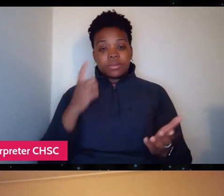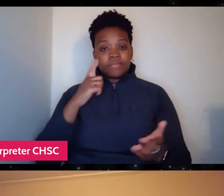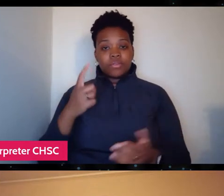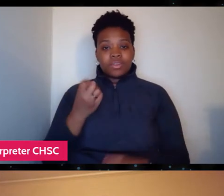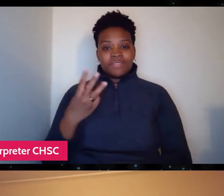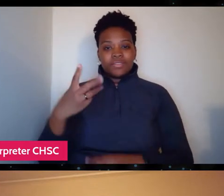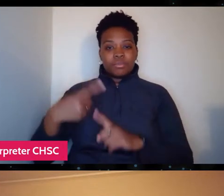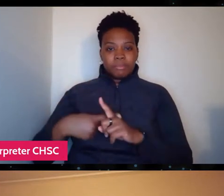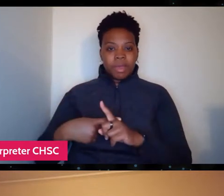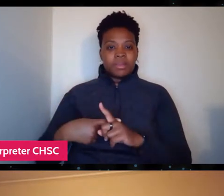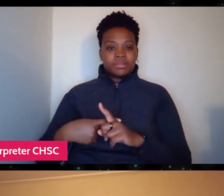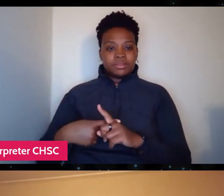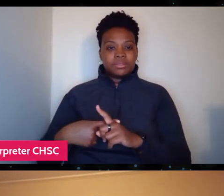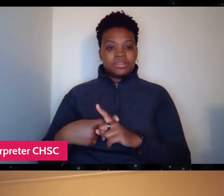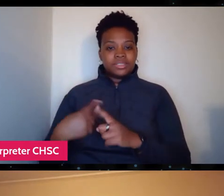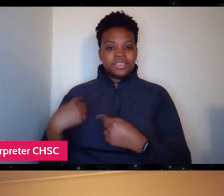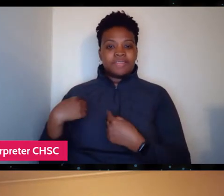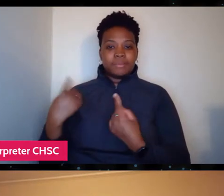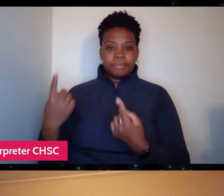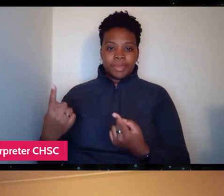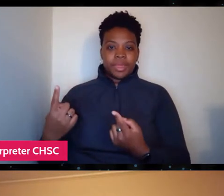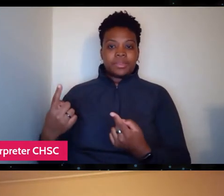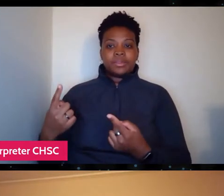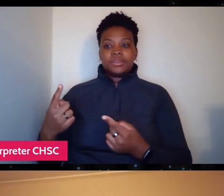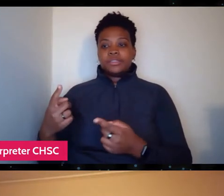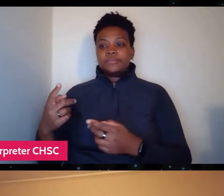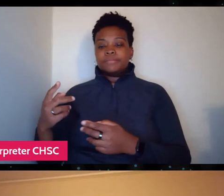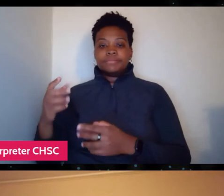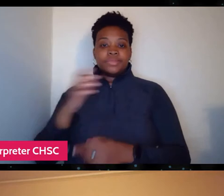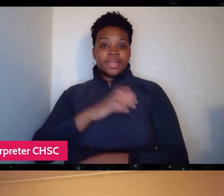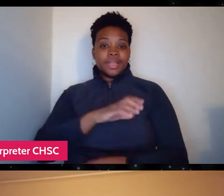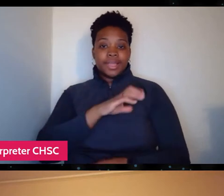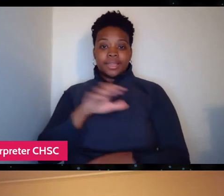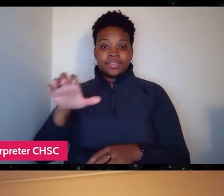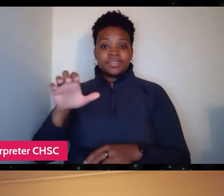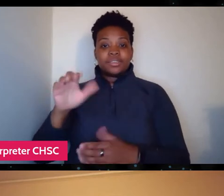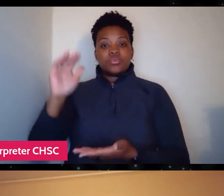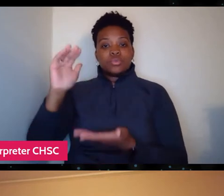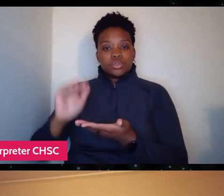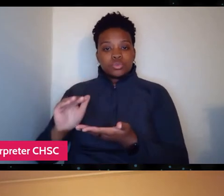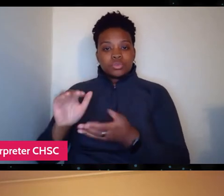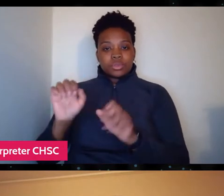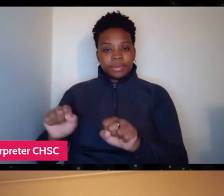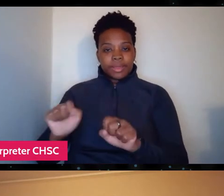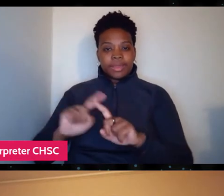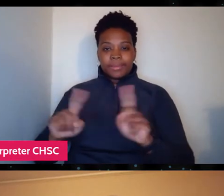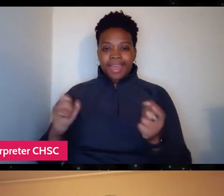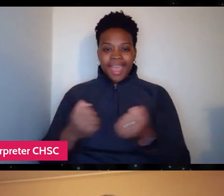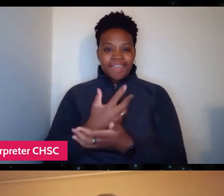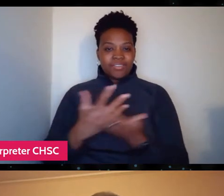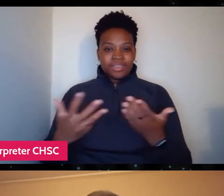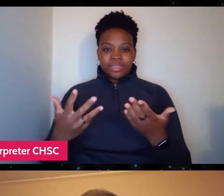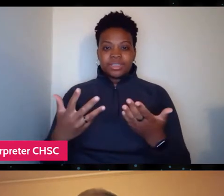they've been holding these clinics where they have been reduced capacity but everything is kind of called a dock.